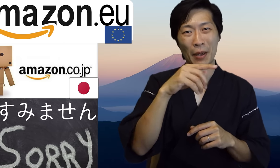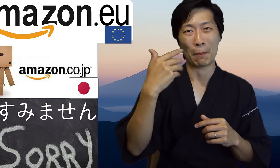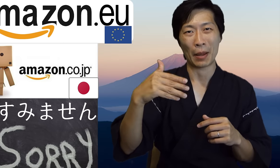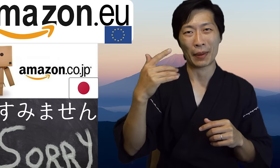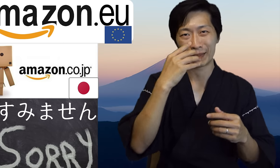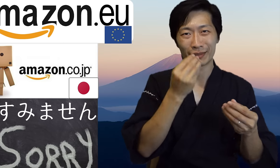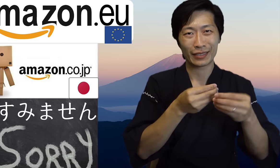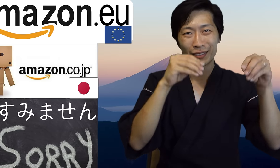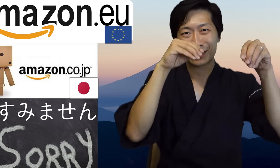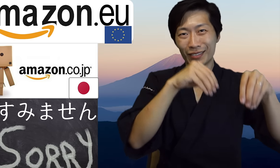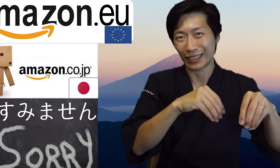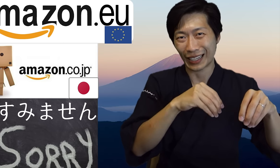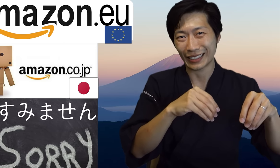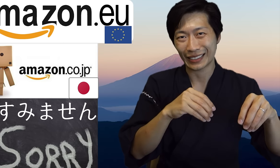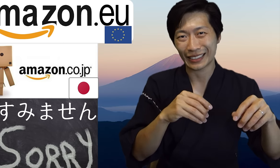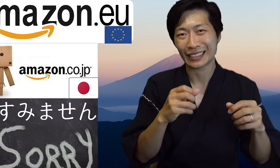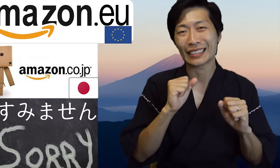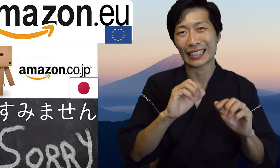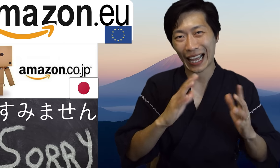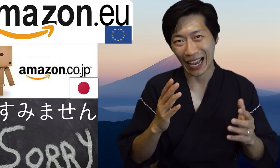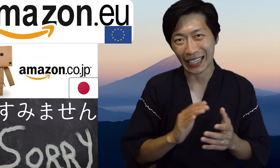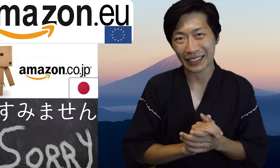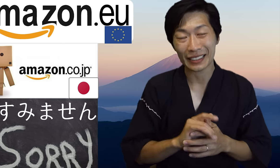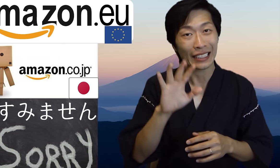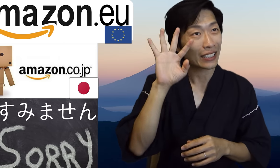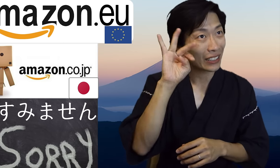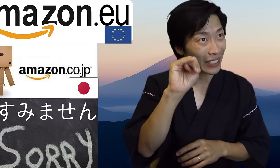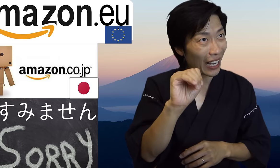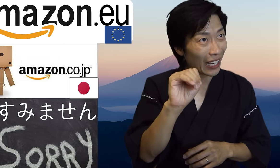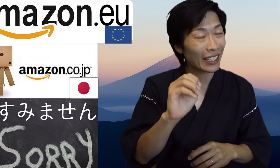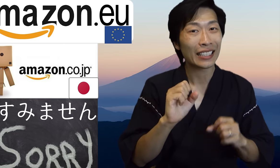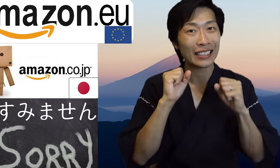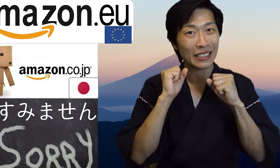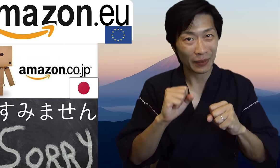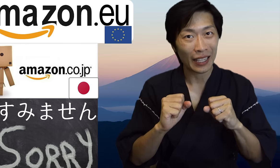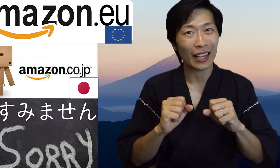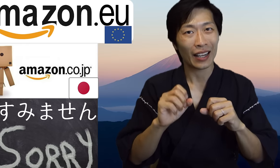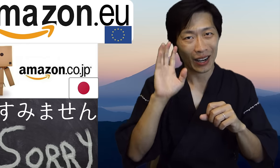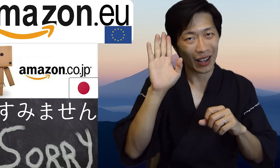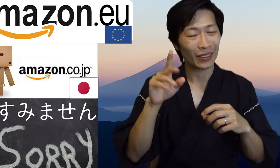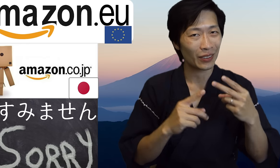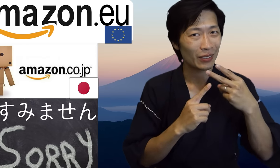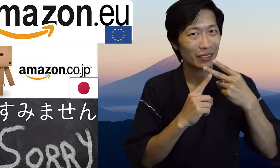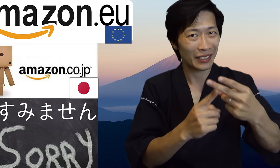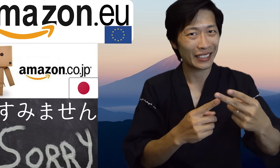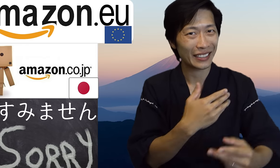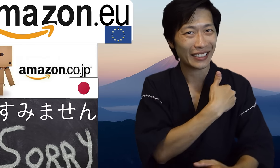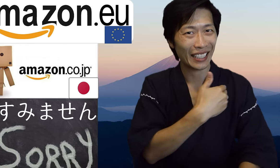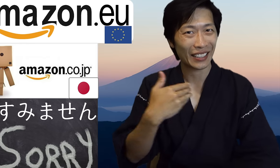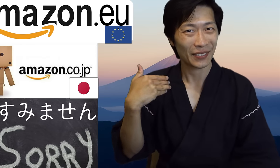みなさんごめんなさい日本のアマゾンはまだ契約をしてないです。(Minasan gomenasai Nihon no Amazon ha mada keiyaku shitenai desu.)